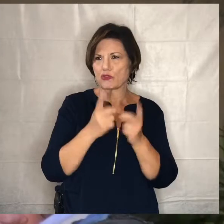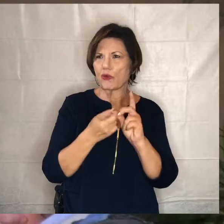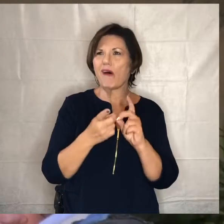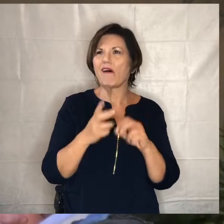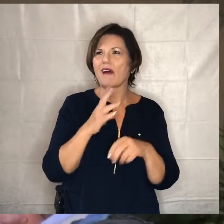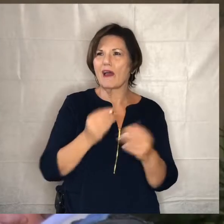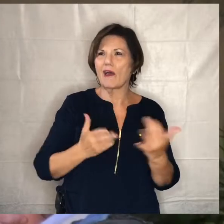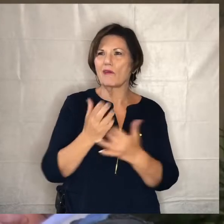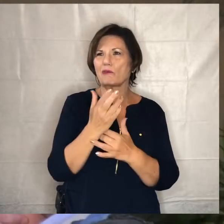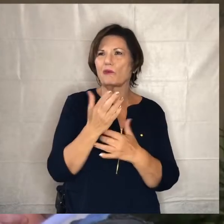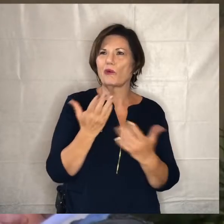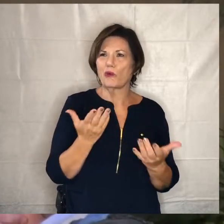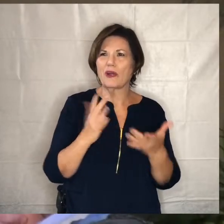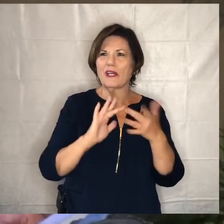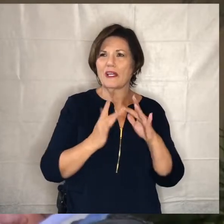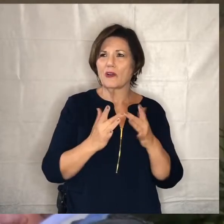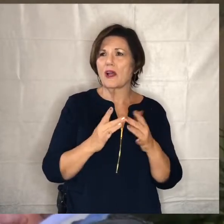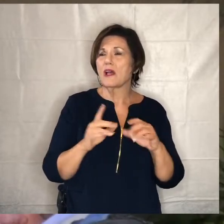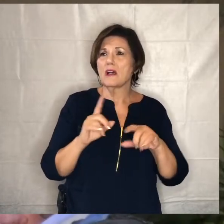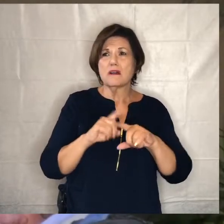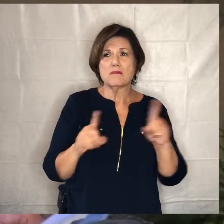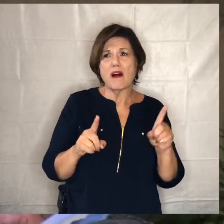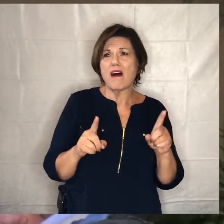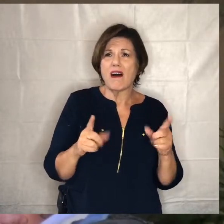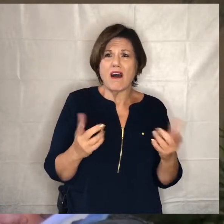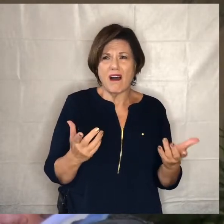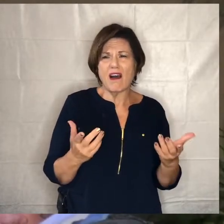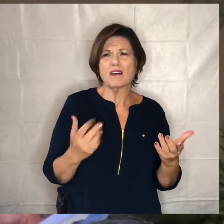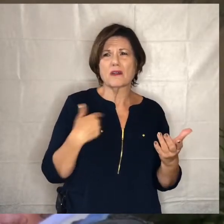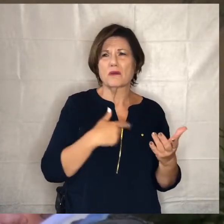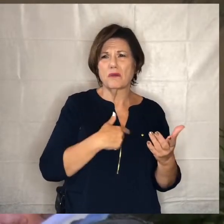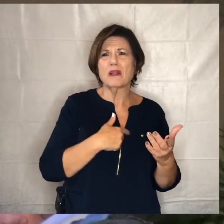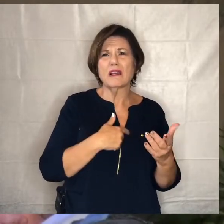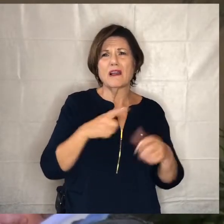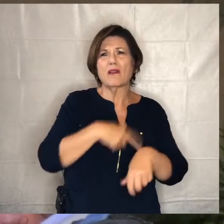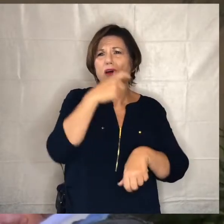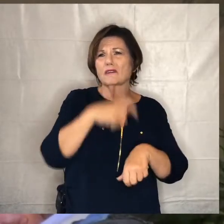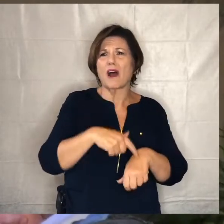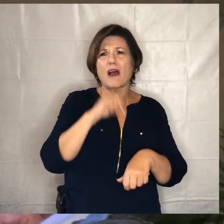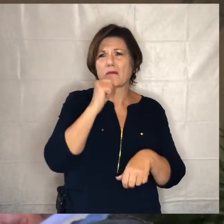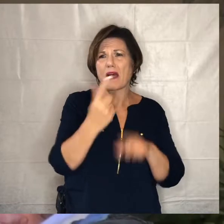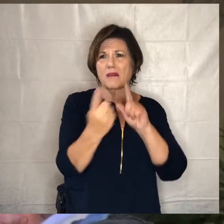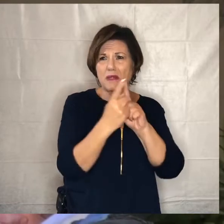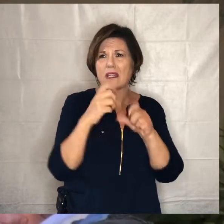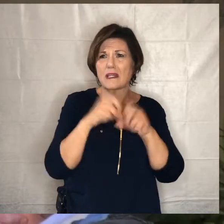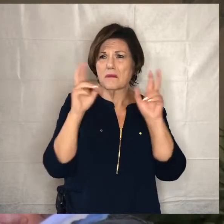ways though we've not been physically together for a while and lord when we think about communities being